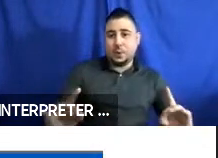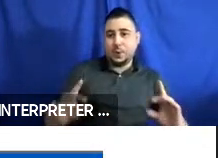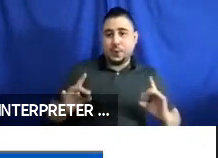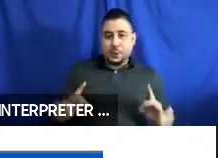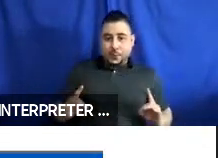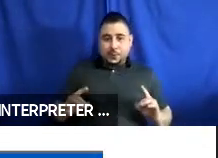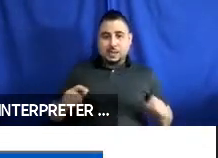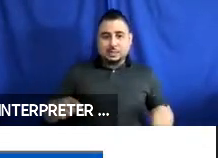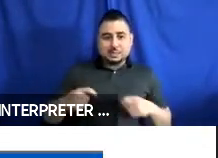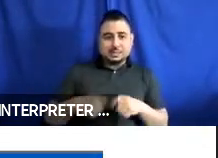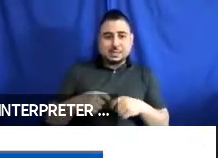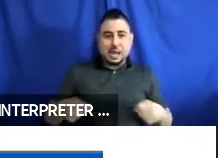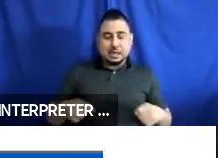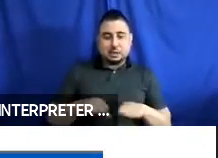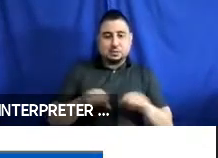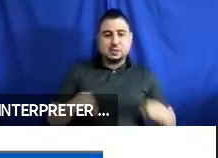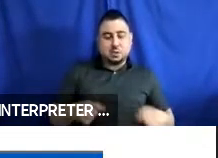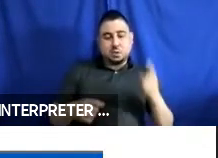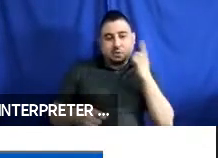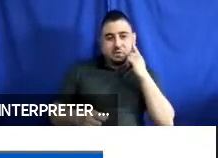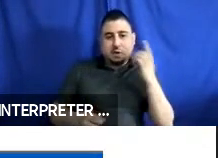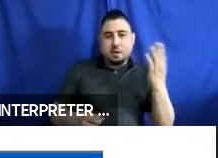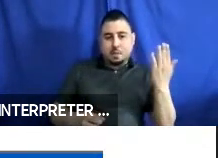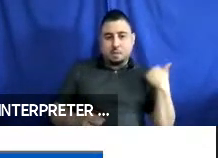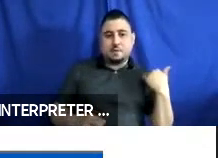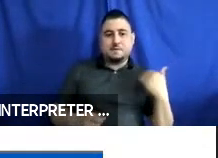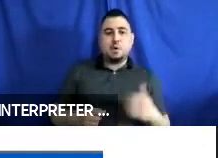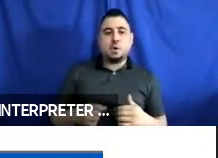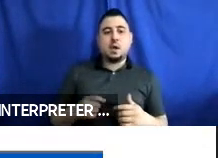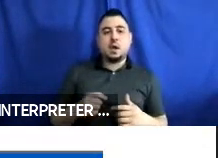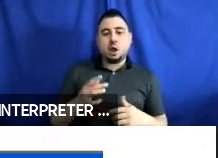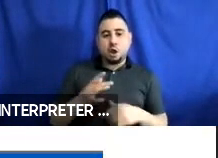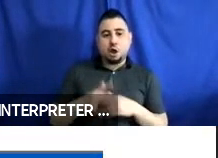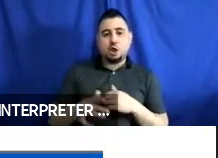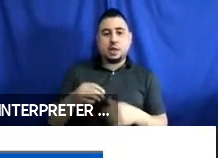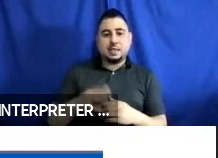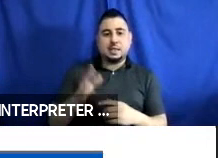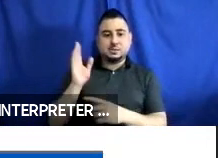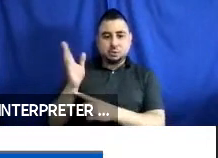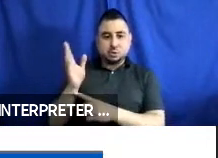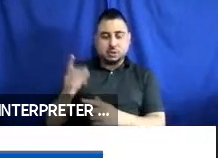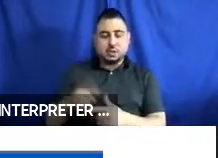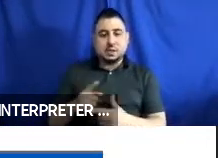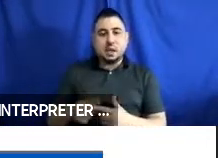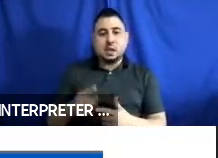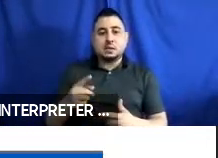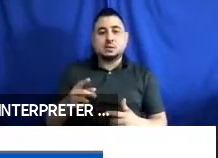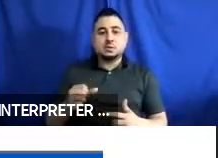which we have heard about before earlier in this presentation. So, the, the clearance